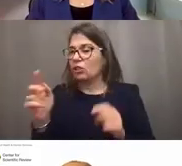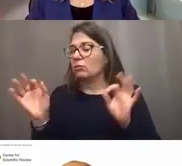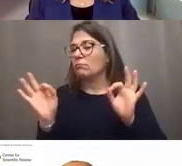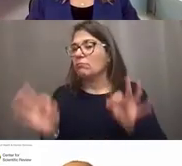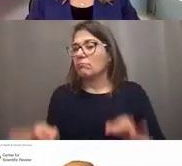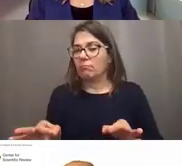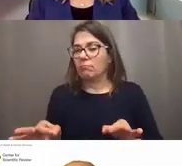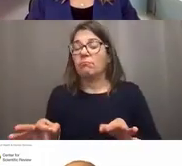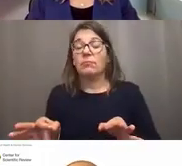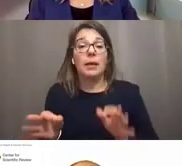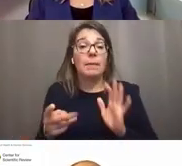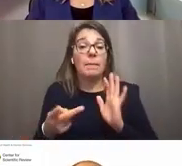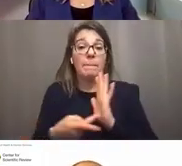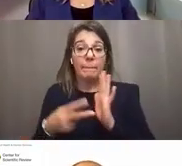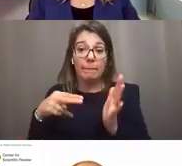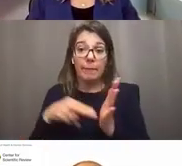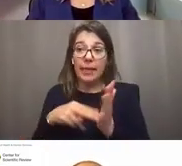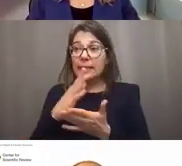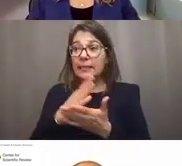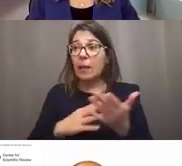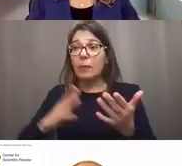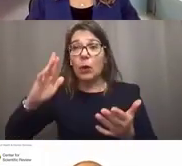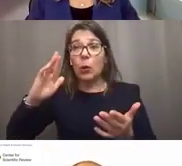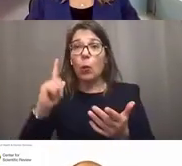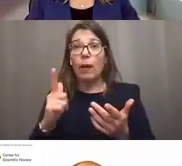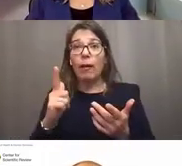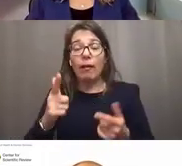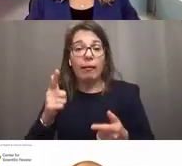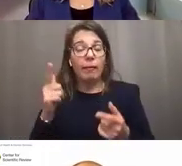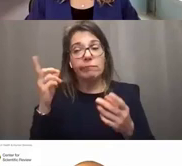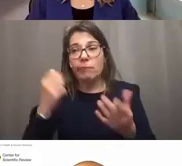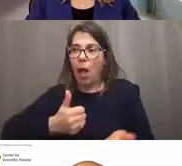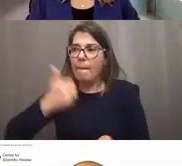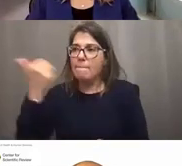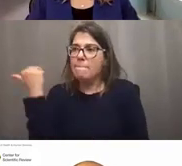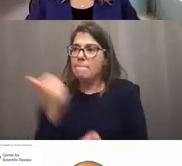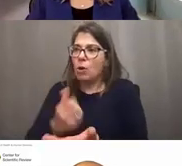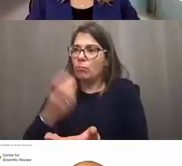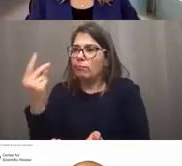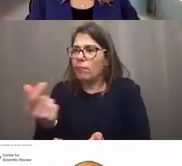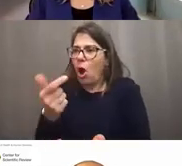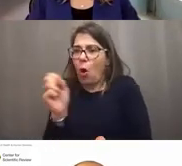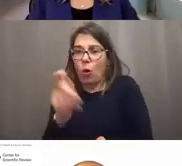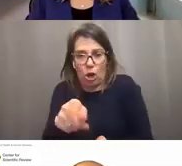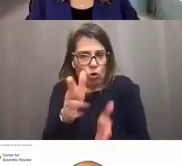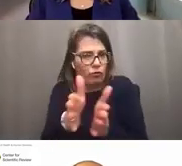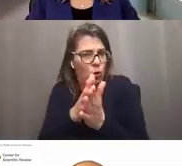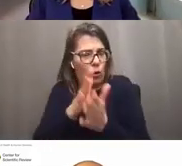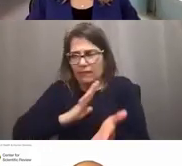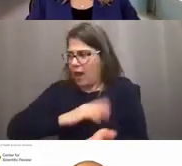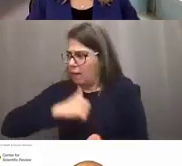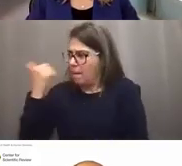It's not necessarily simply going to be rubber stamped whatever you requested, those are suggestions,